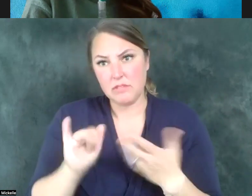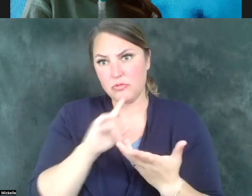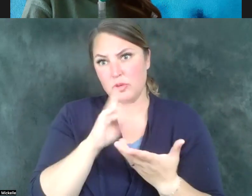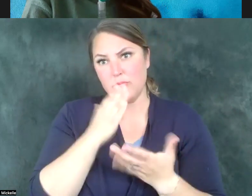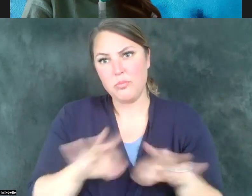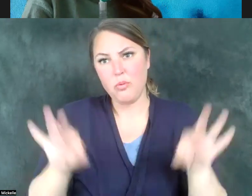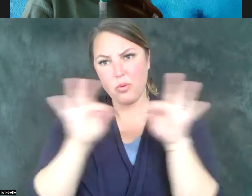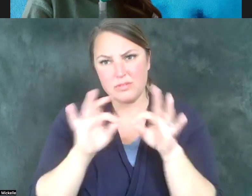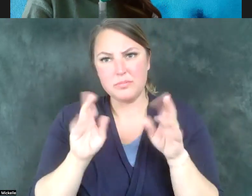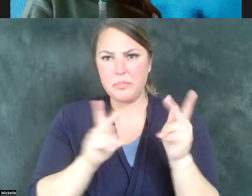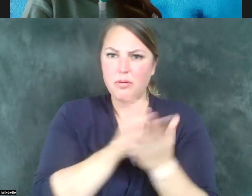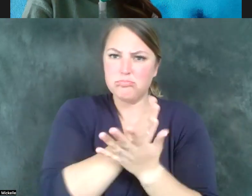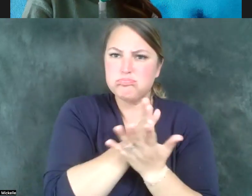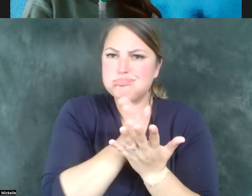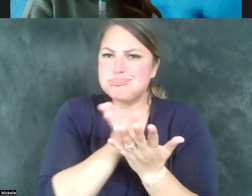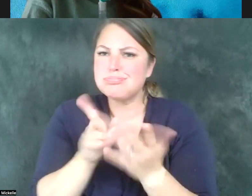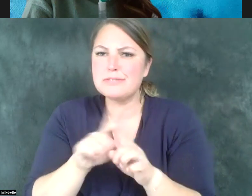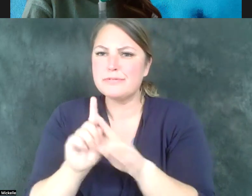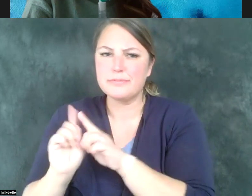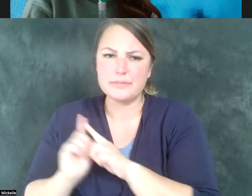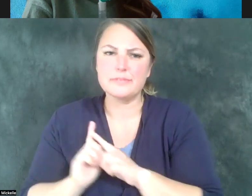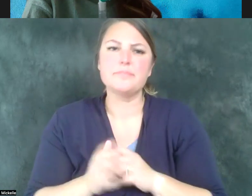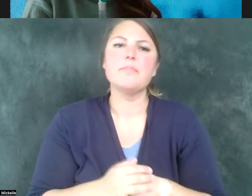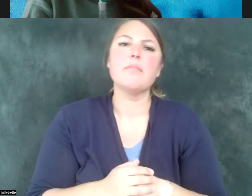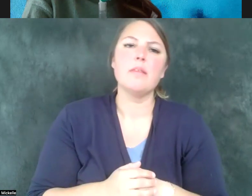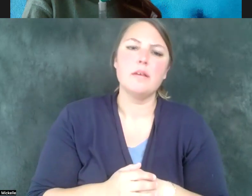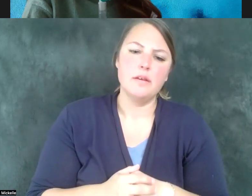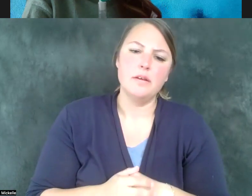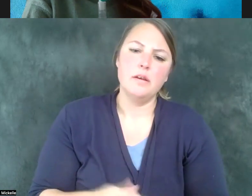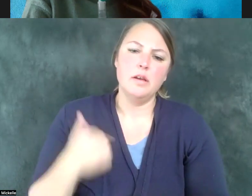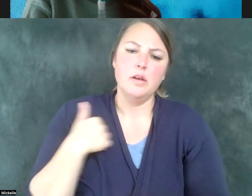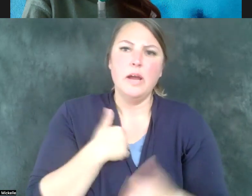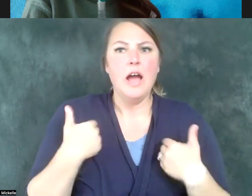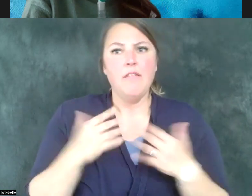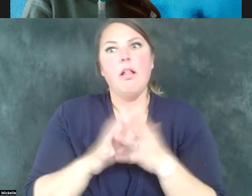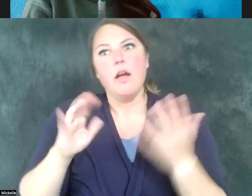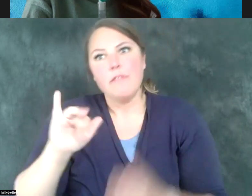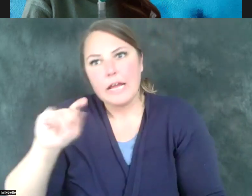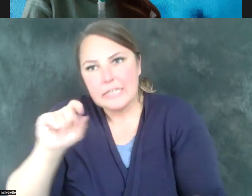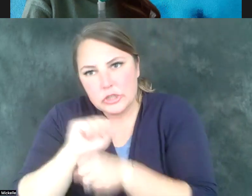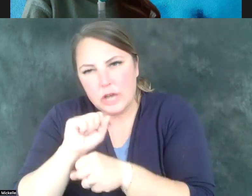lot of Silicon Slopes kind of jobs, IT jobs, things like that and there's a lot